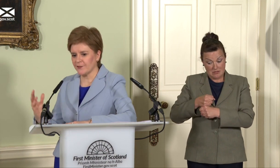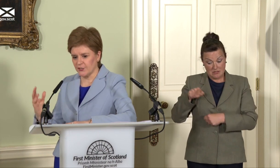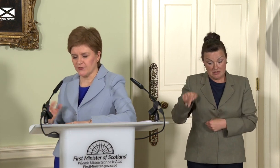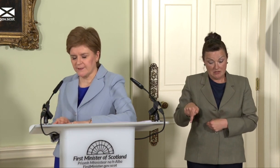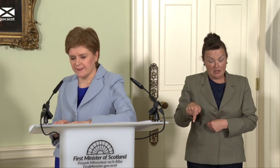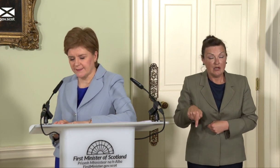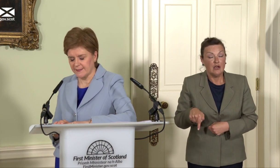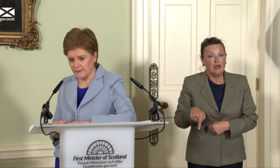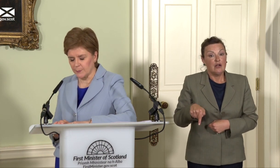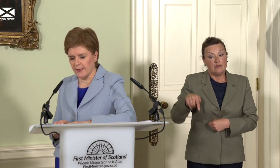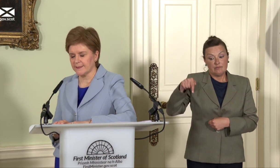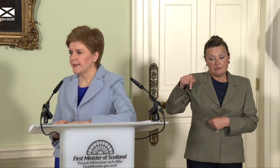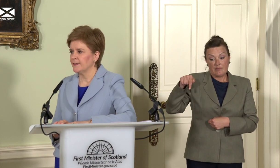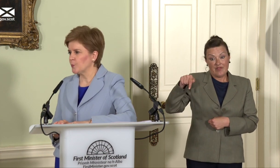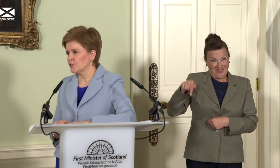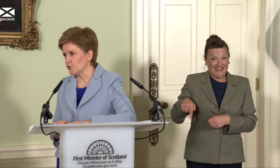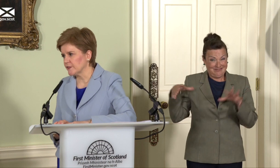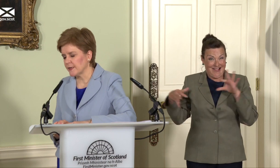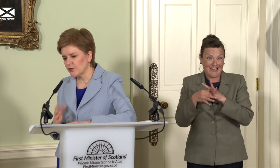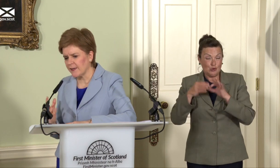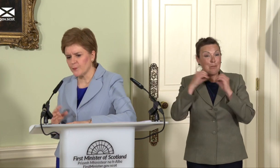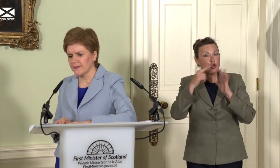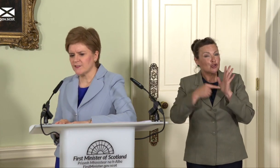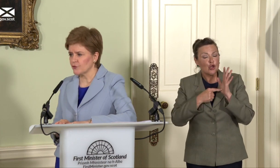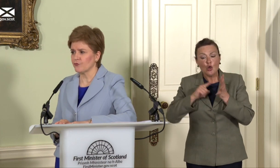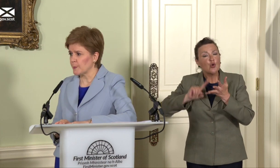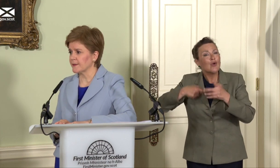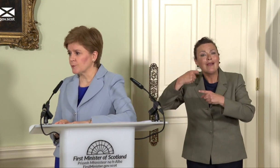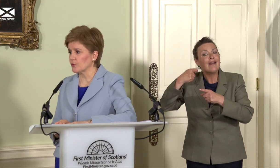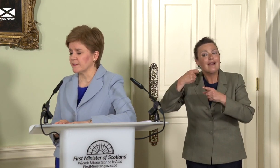issues this certainly applies to Boris Johnson, a UK government that does not respect democracy,